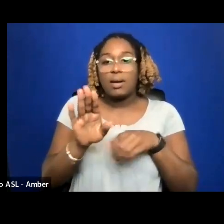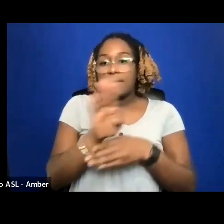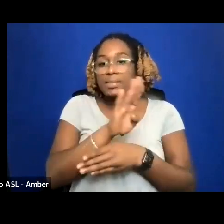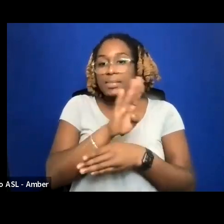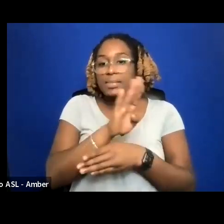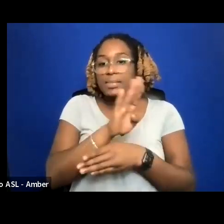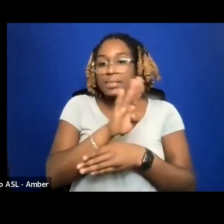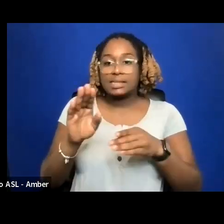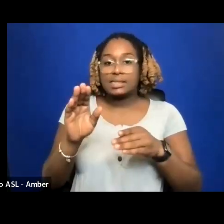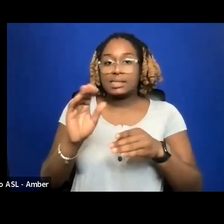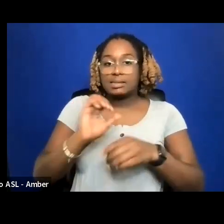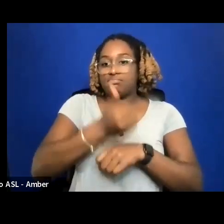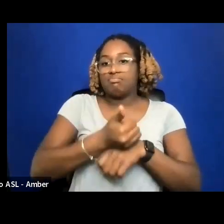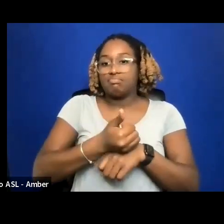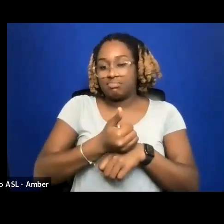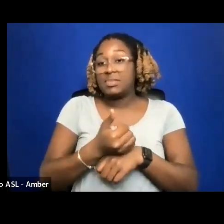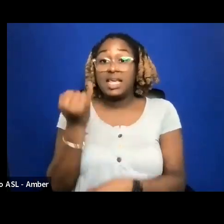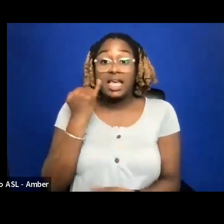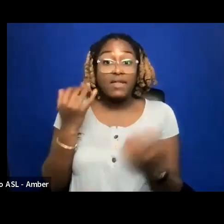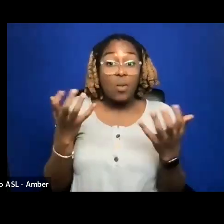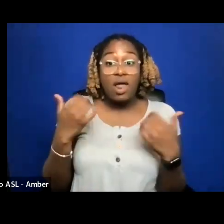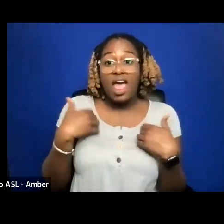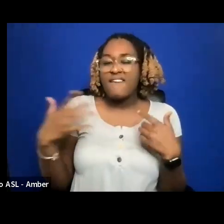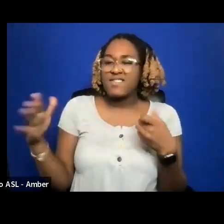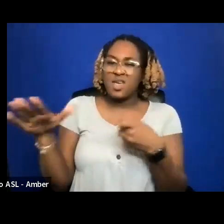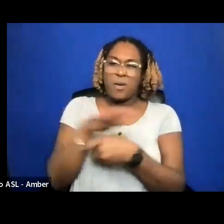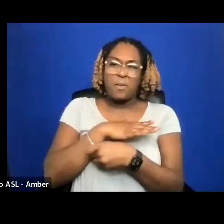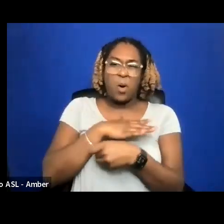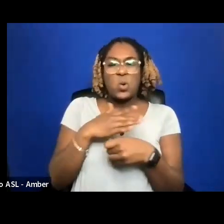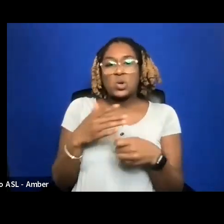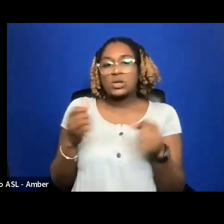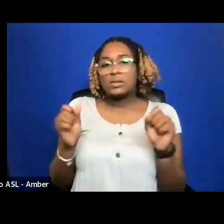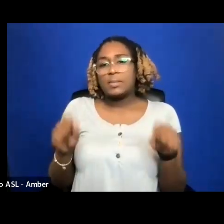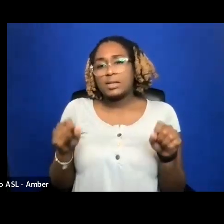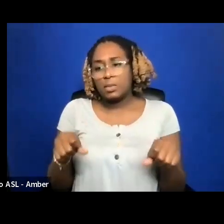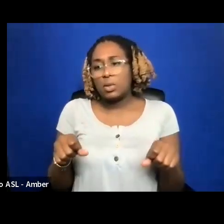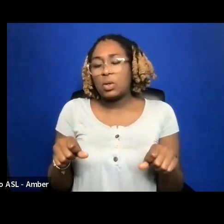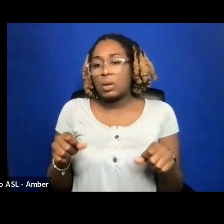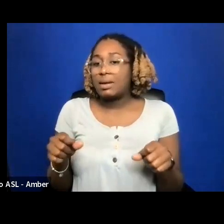JUST WANT TO HAVE THE LARGEST CATALOG POSSIBLE NONEXCLUSIVE IS NICE.